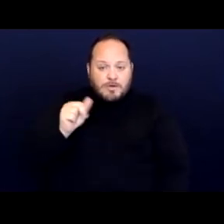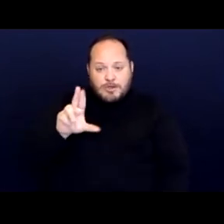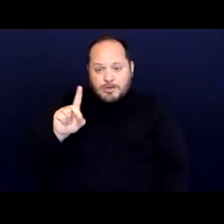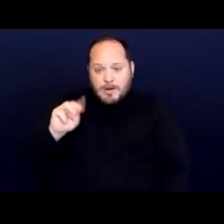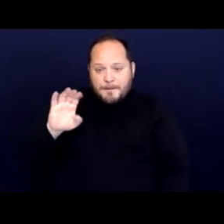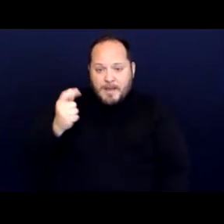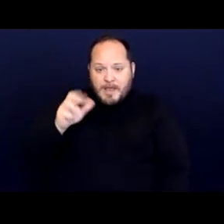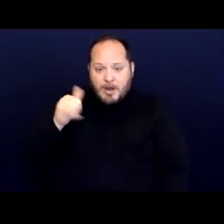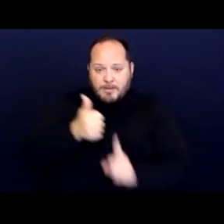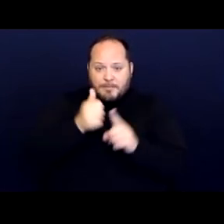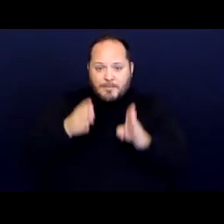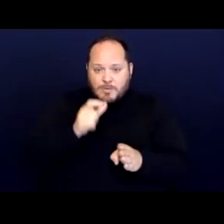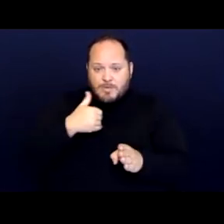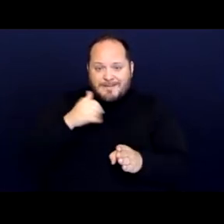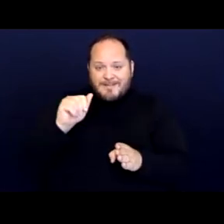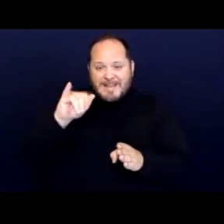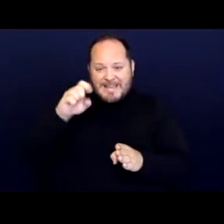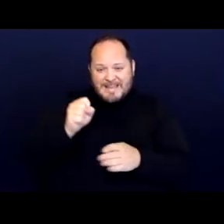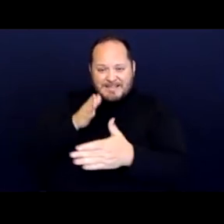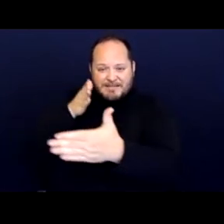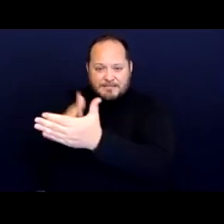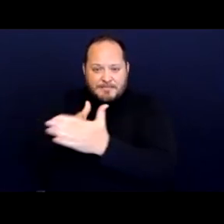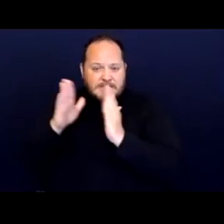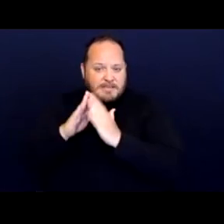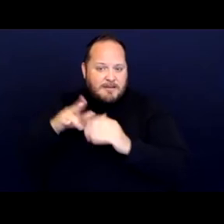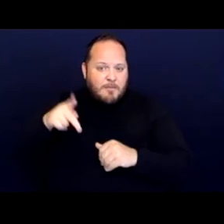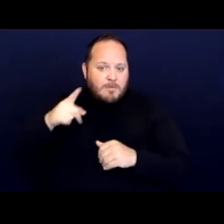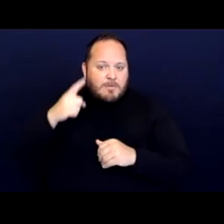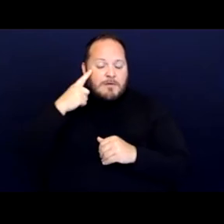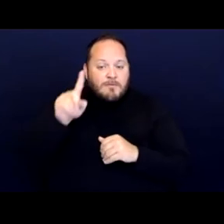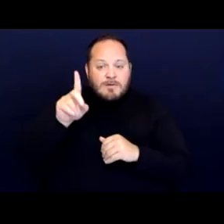brought suit against the city of Portland for disability discrimination